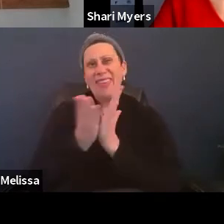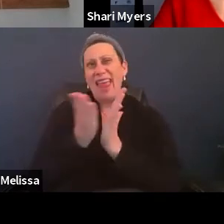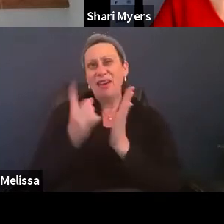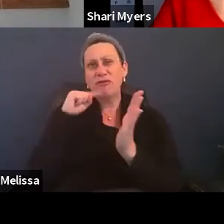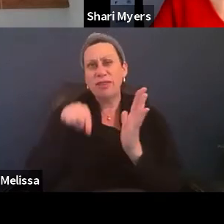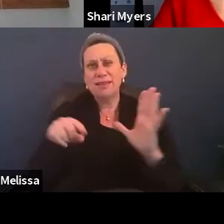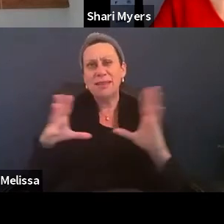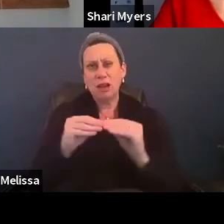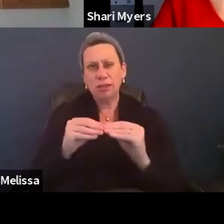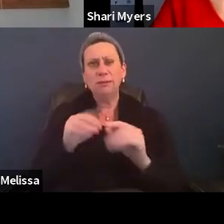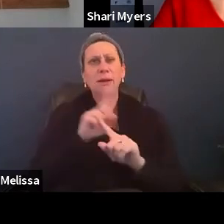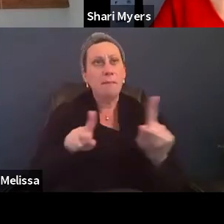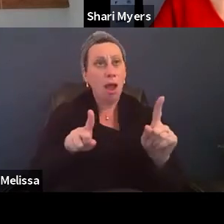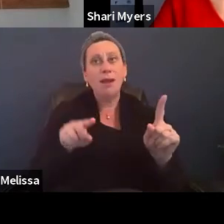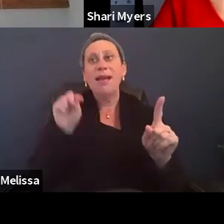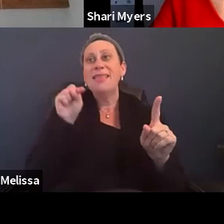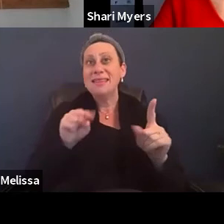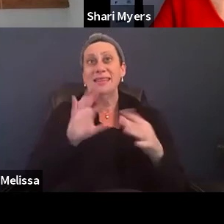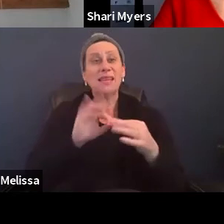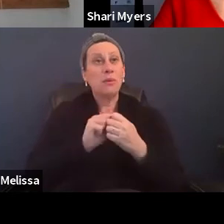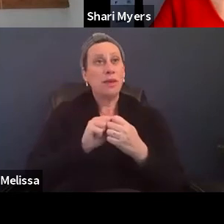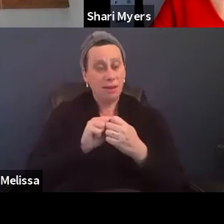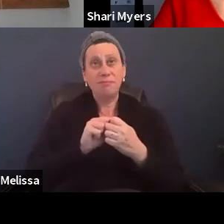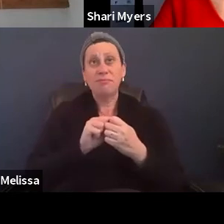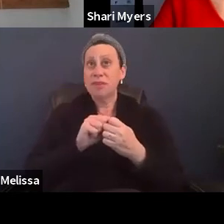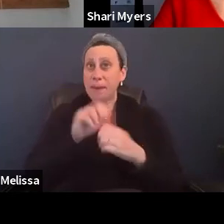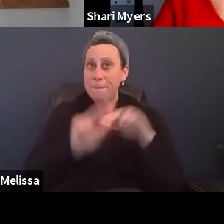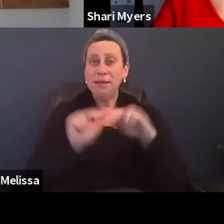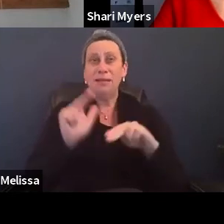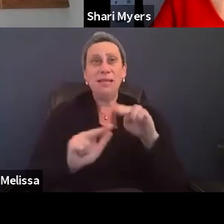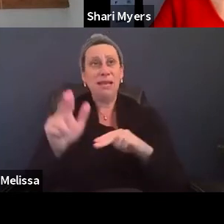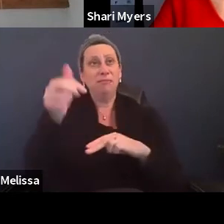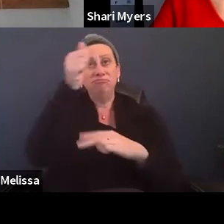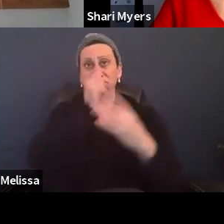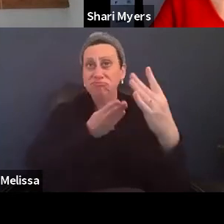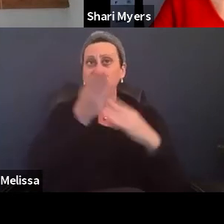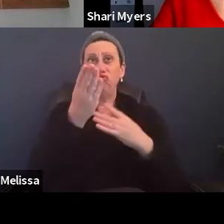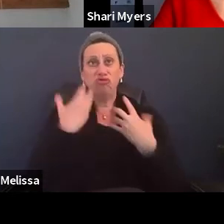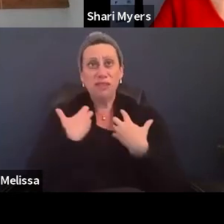but this is about building resiliency and resiliency comes back to preparedness and planning.